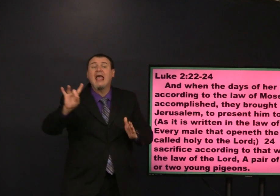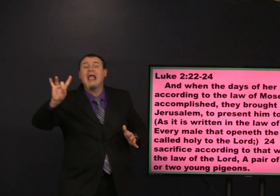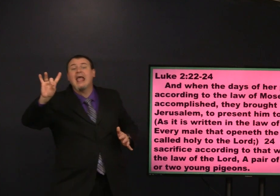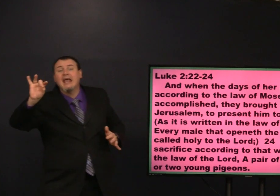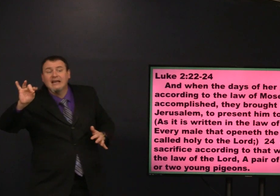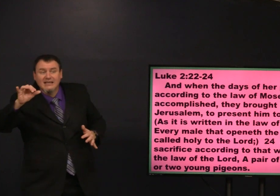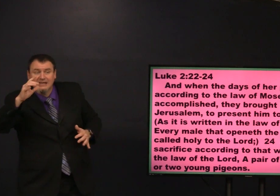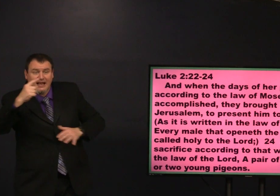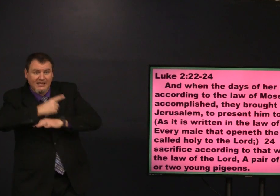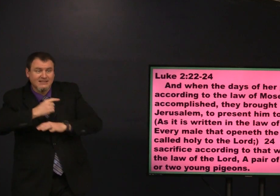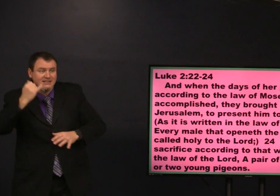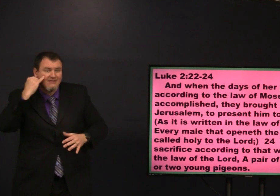that was one of the rules